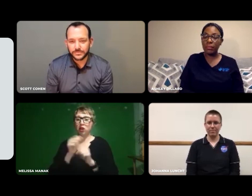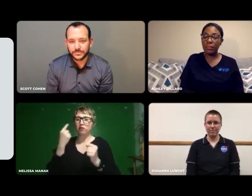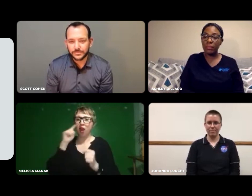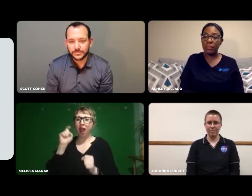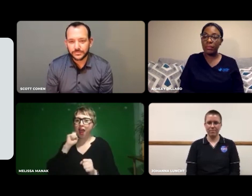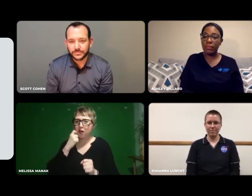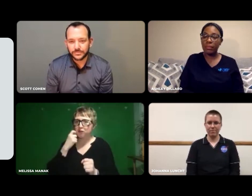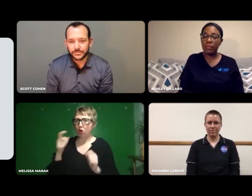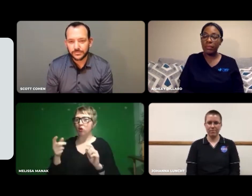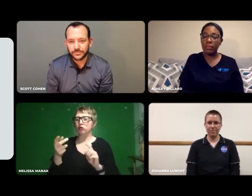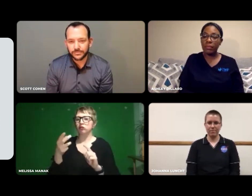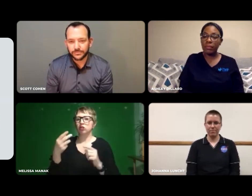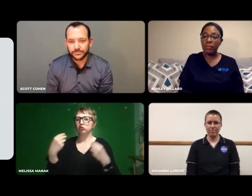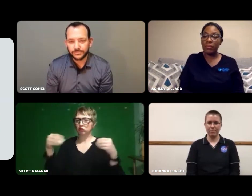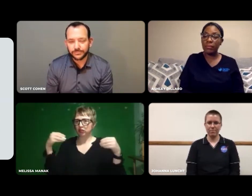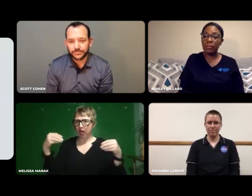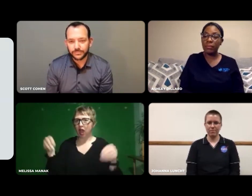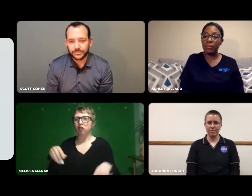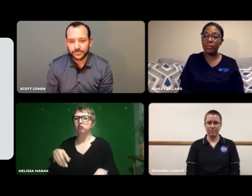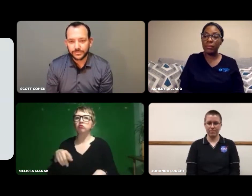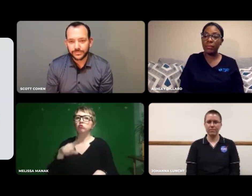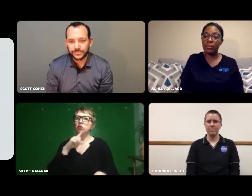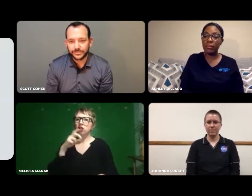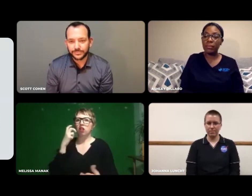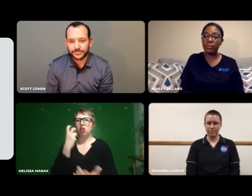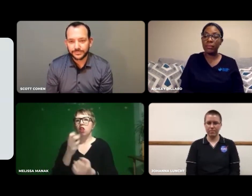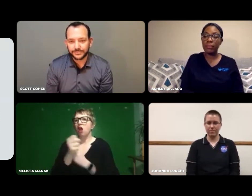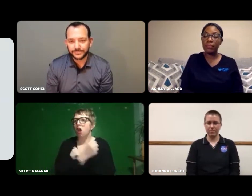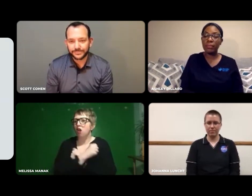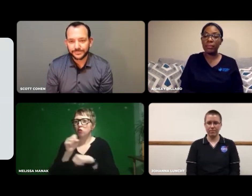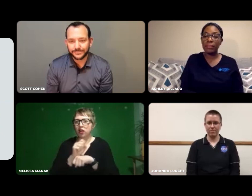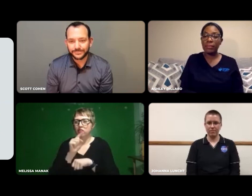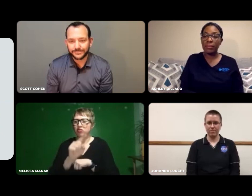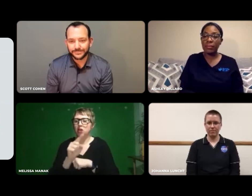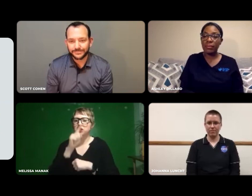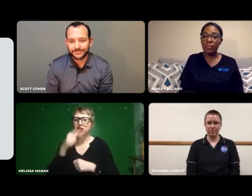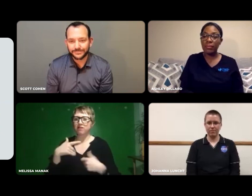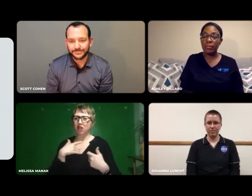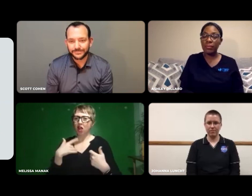I went to Apple to work in sales. I loved that.